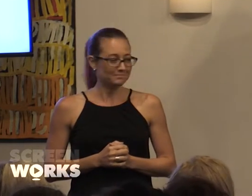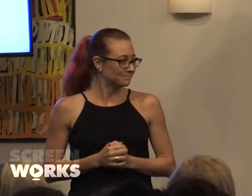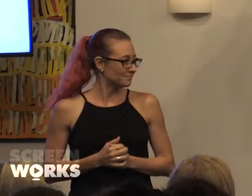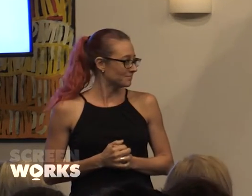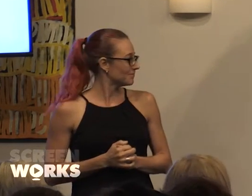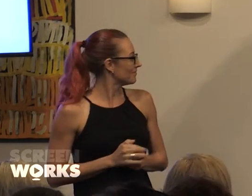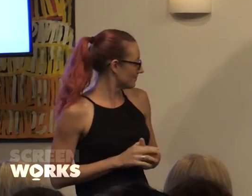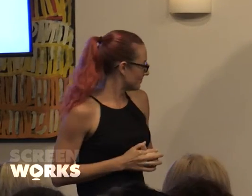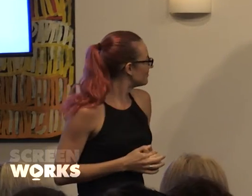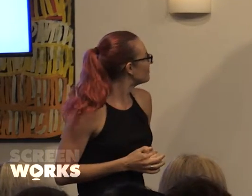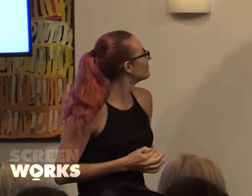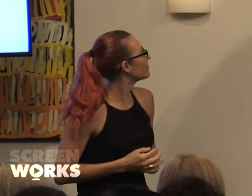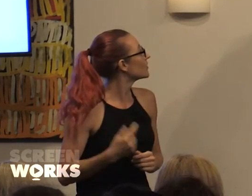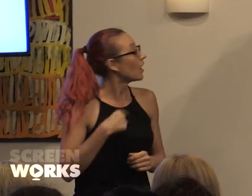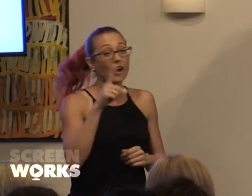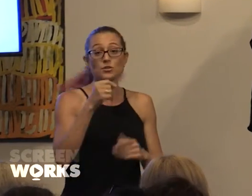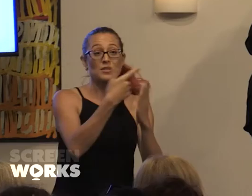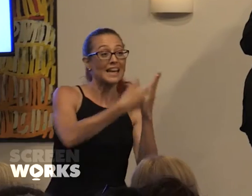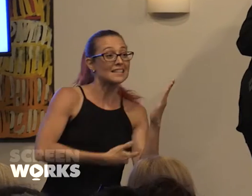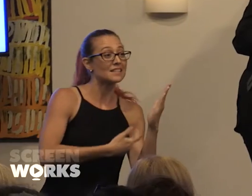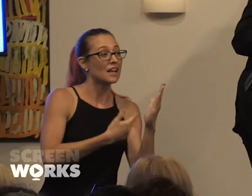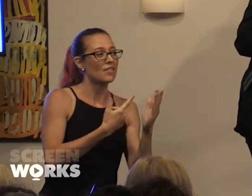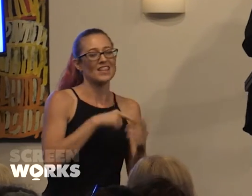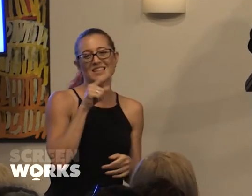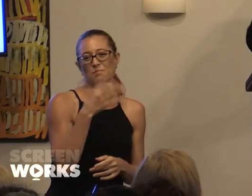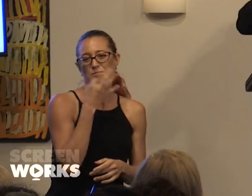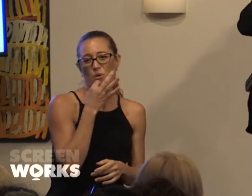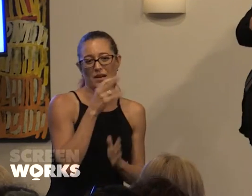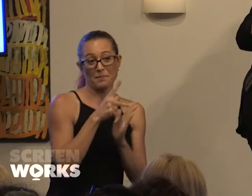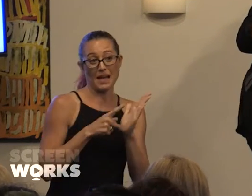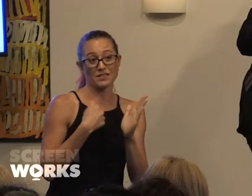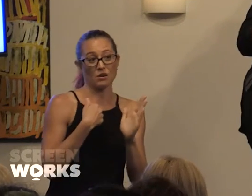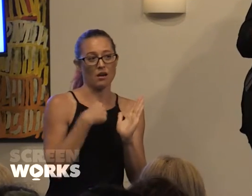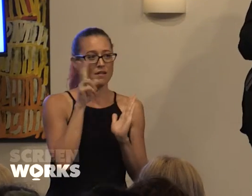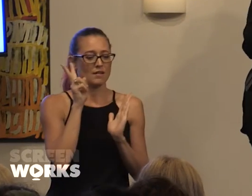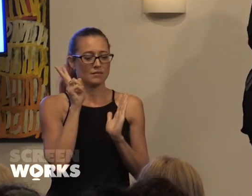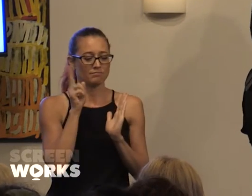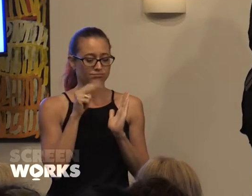So I get to do the list which is the really boring part so I'm gonna skim through this but I can see some of you